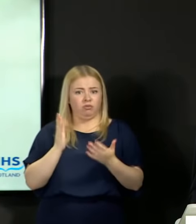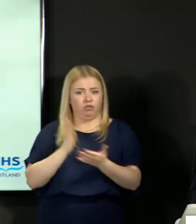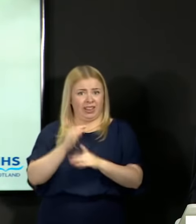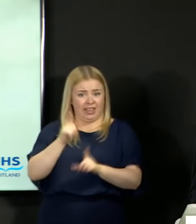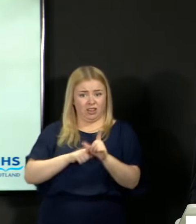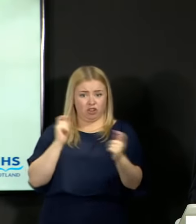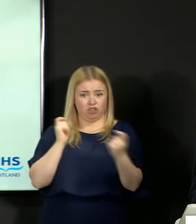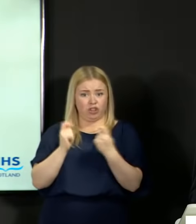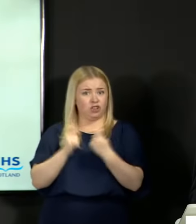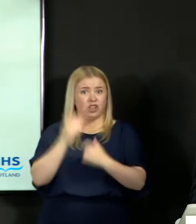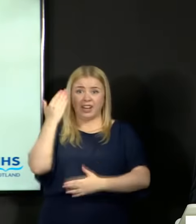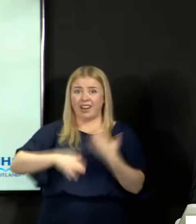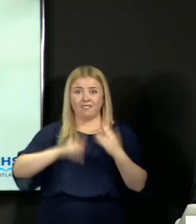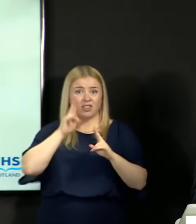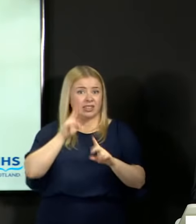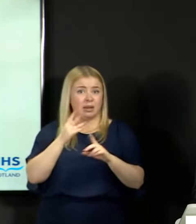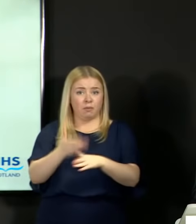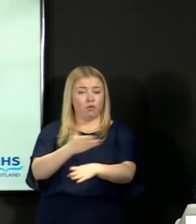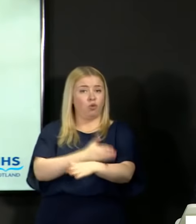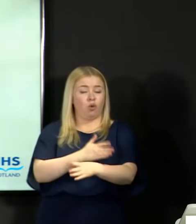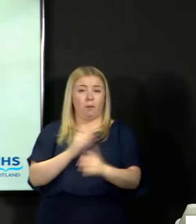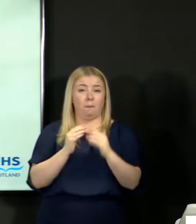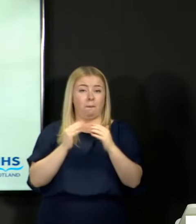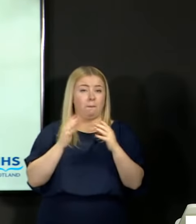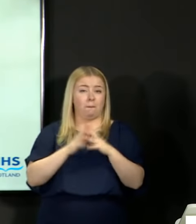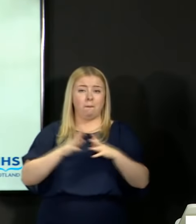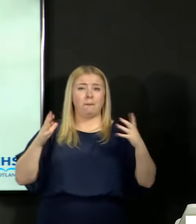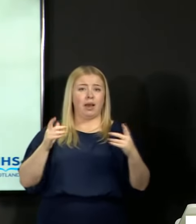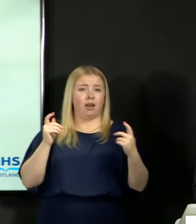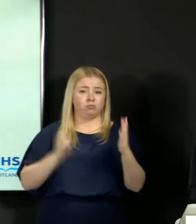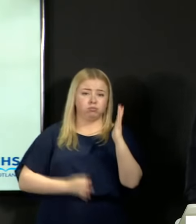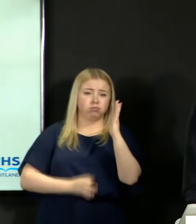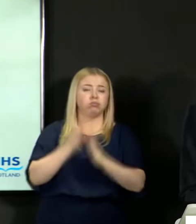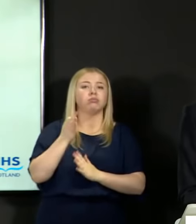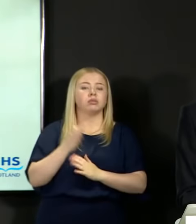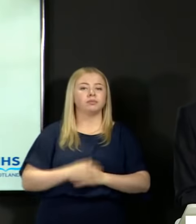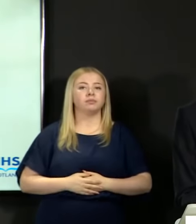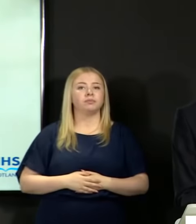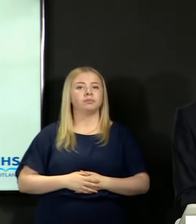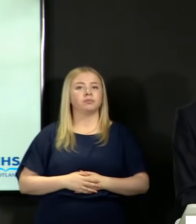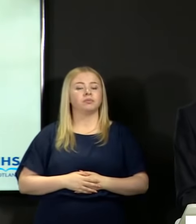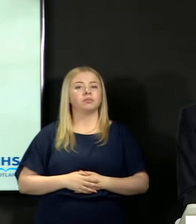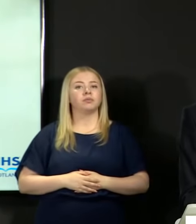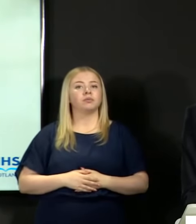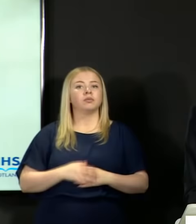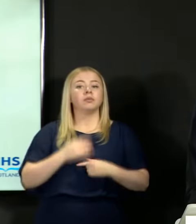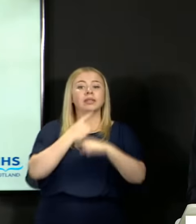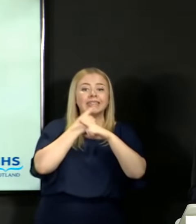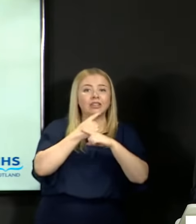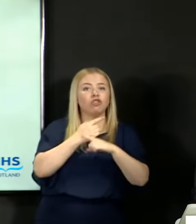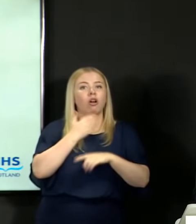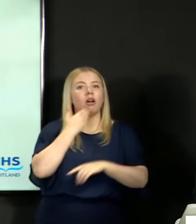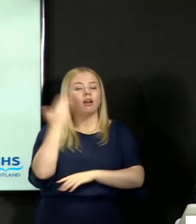in Scottish exam results. The combination of teacher and lecturer judgment and SQA moderation therefore